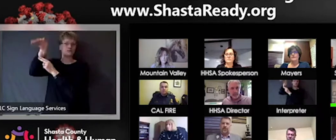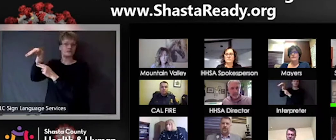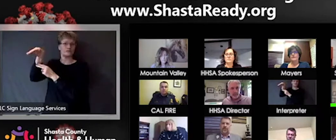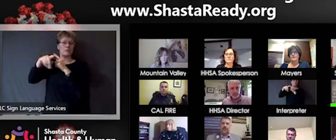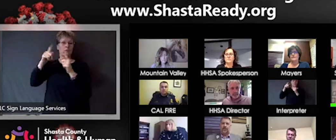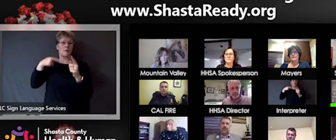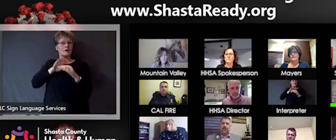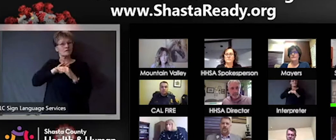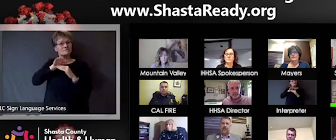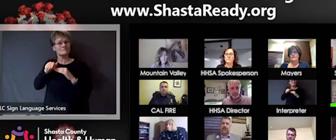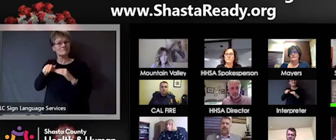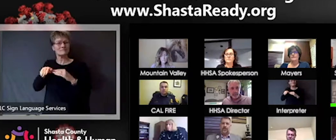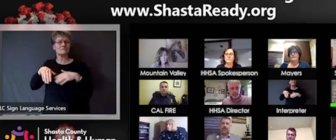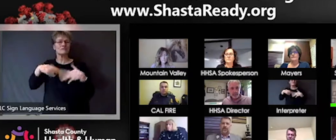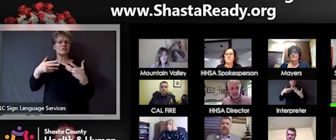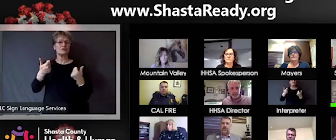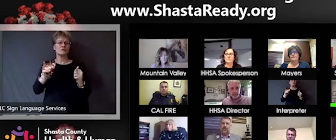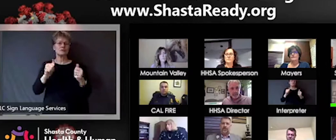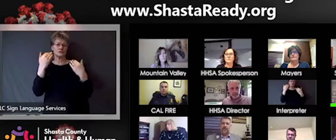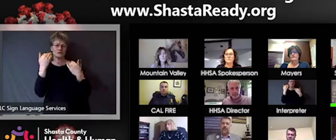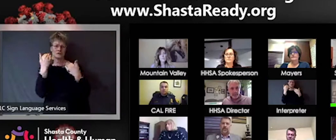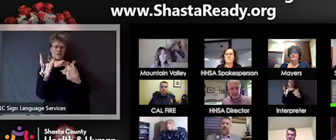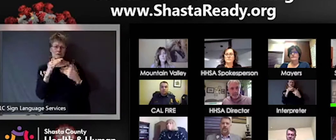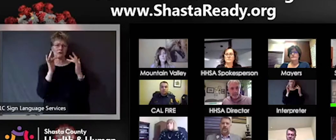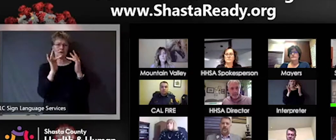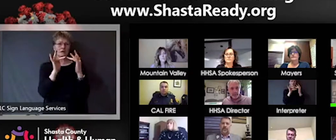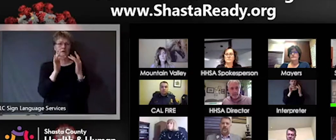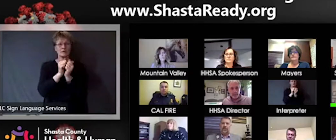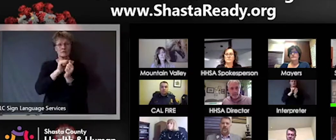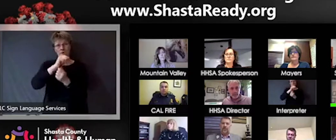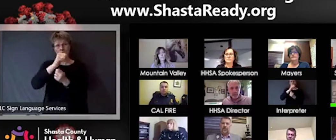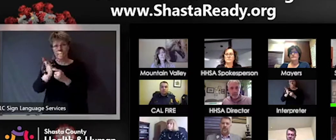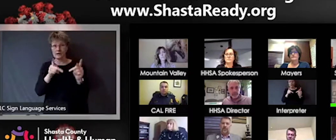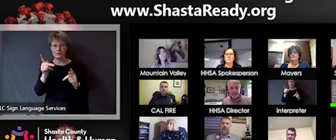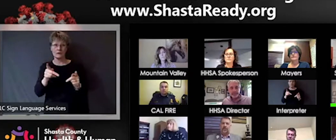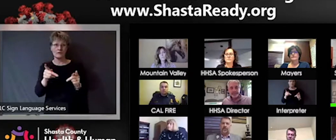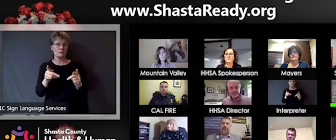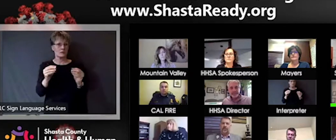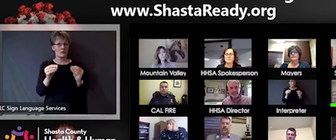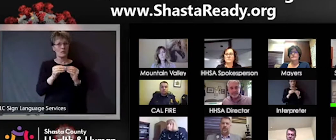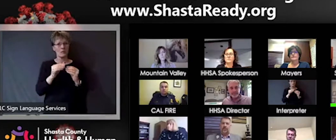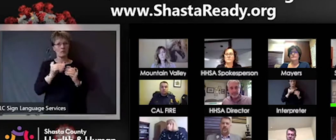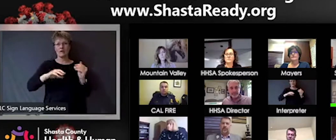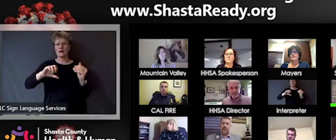others probably for longer than other parts of other metropolitan areas in the